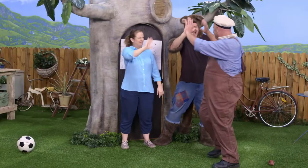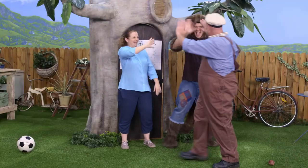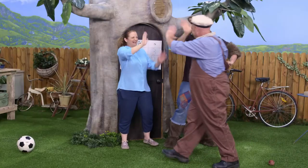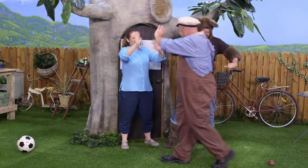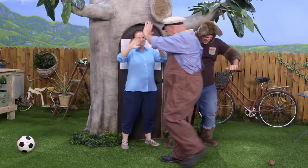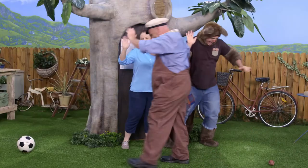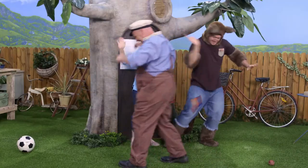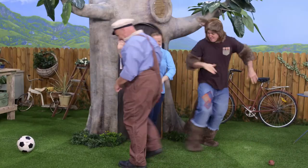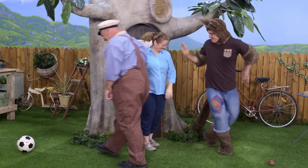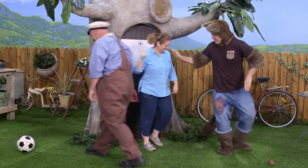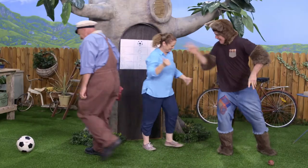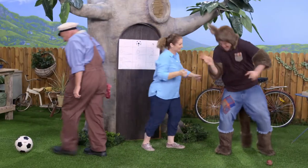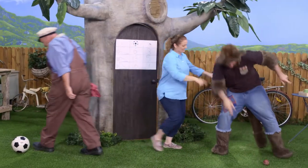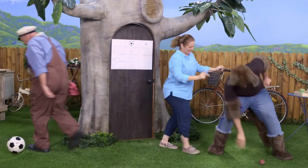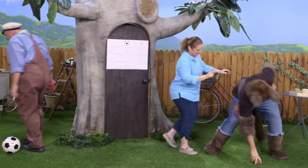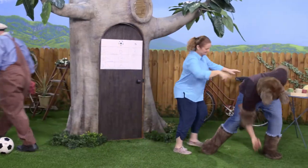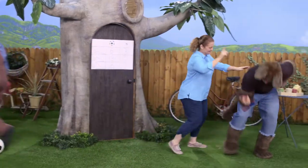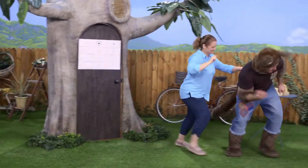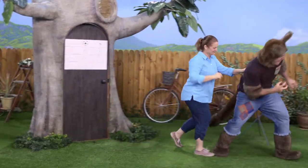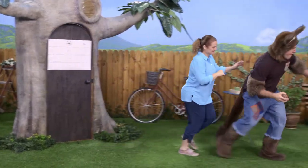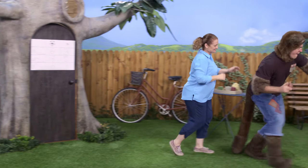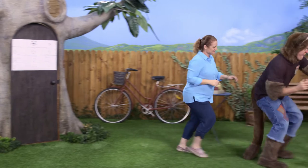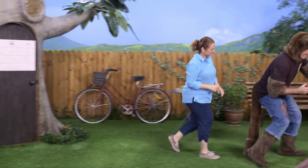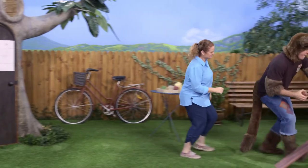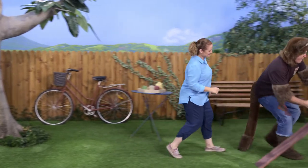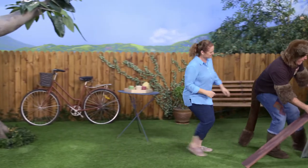Bye, Skip. Yeah! Come on, Sally, let's do it again. Oh, yeah, pick that one up.